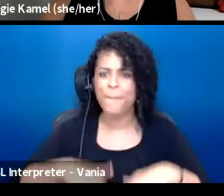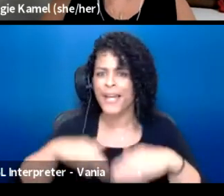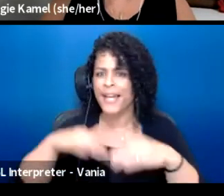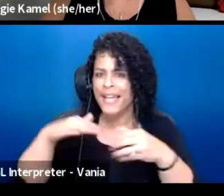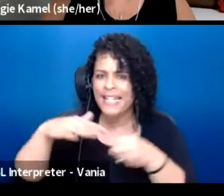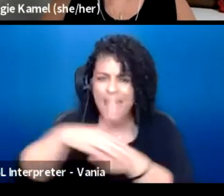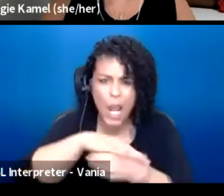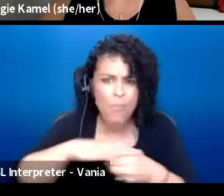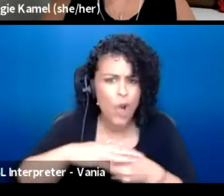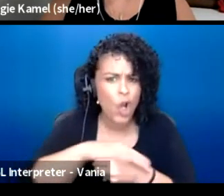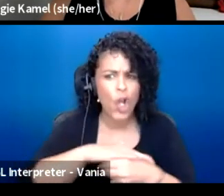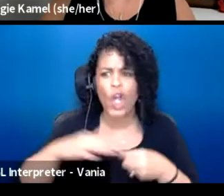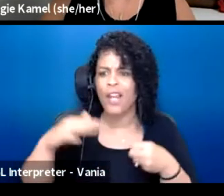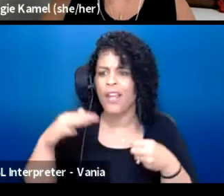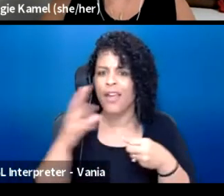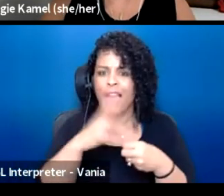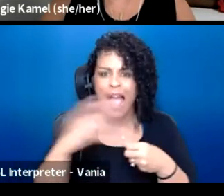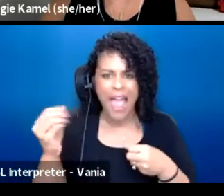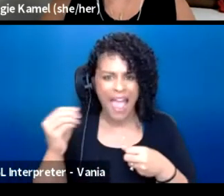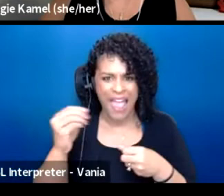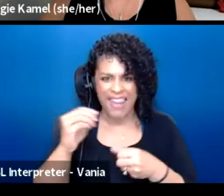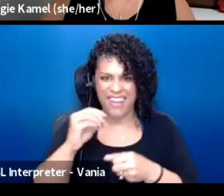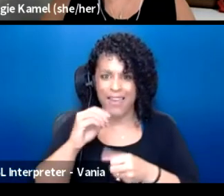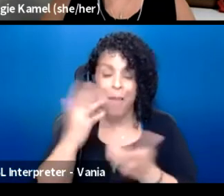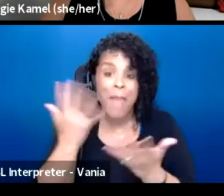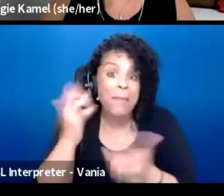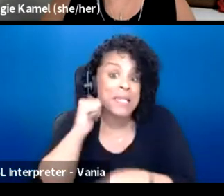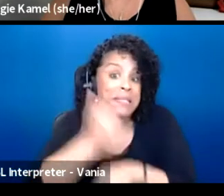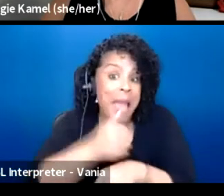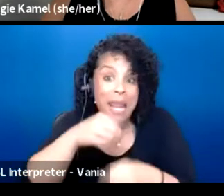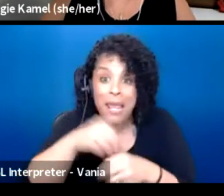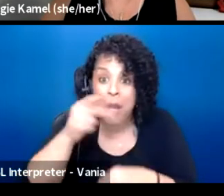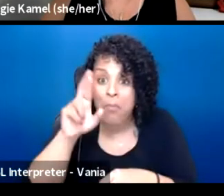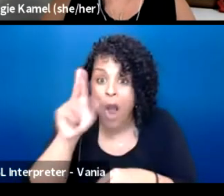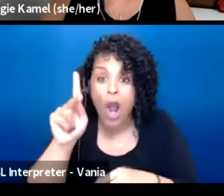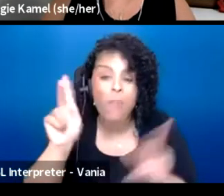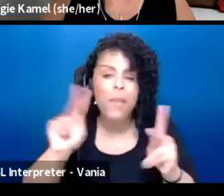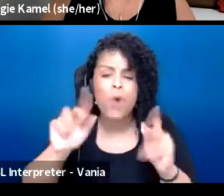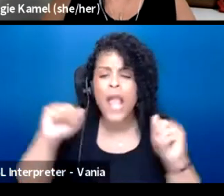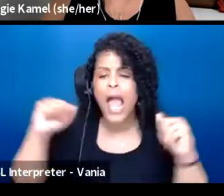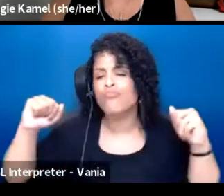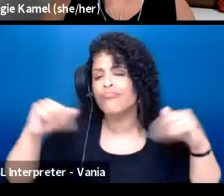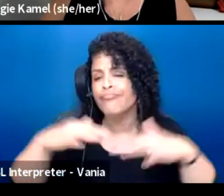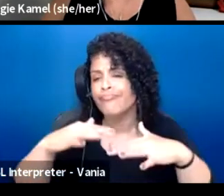are such that it's basically set in a park and people could come and spend the day there.